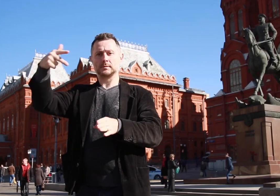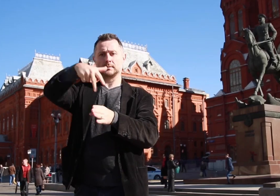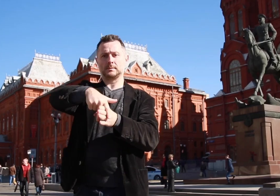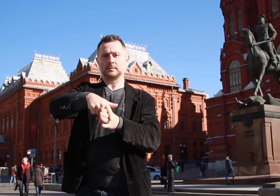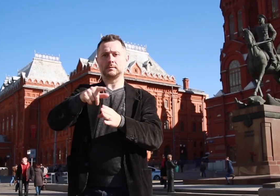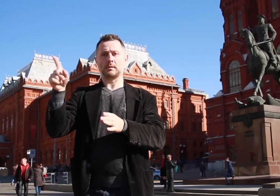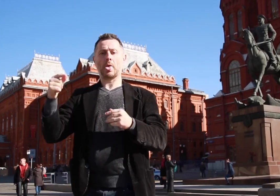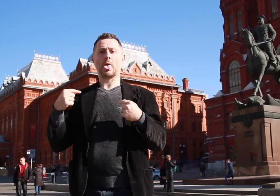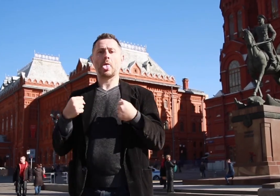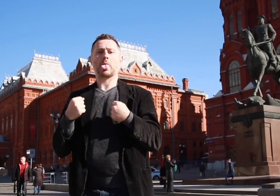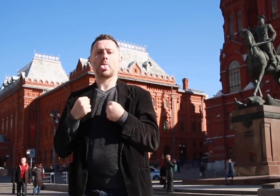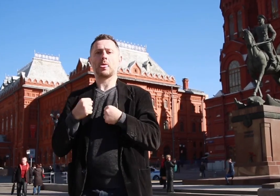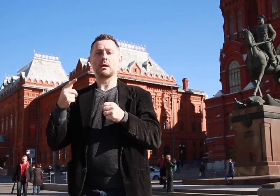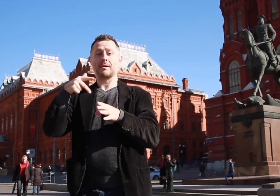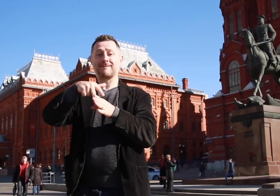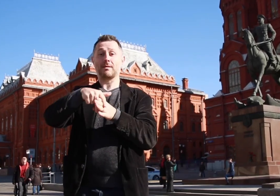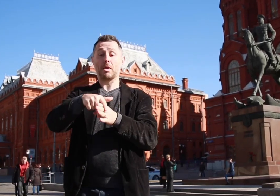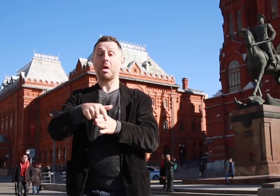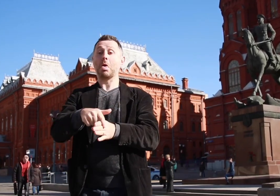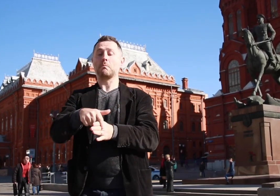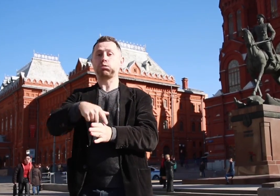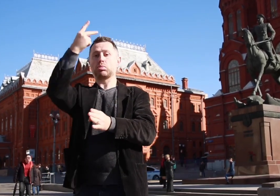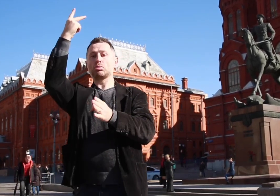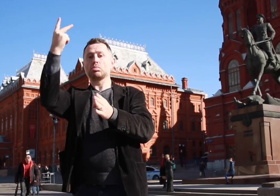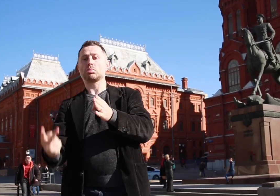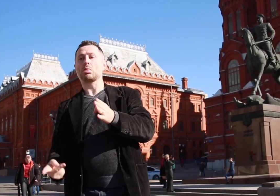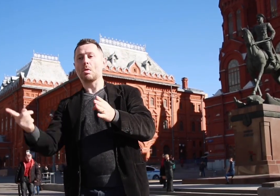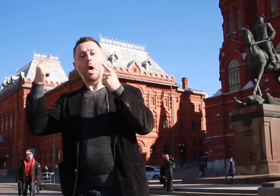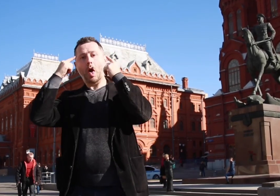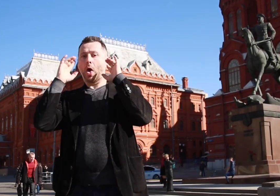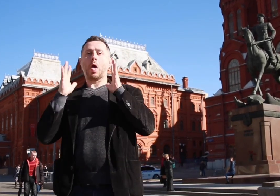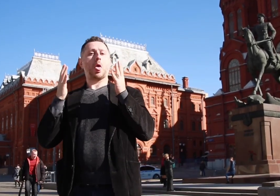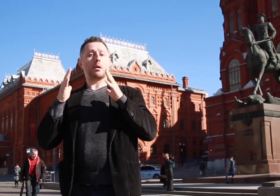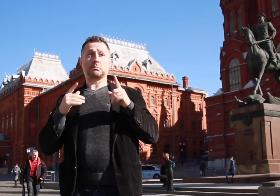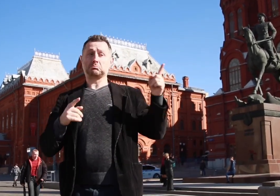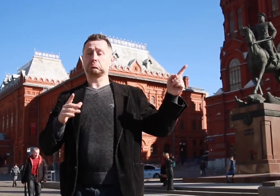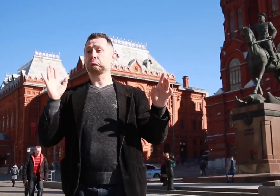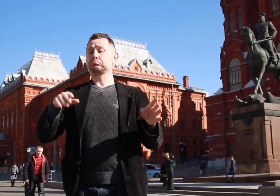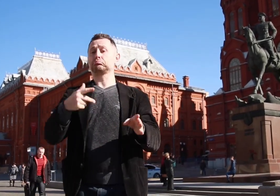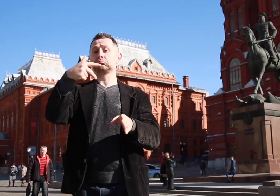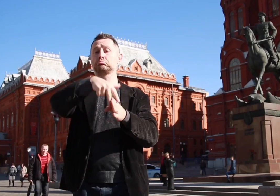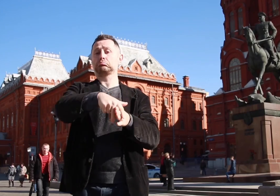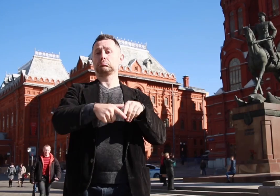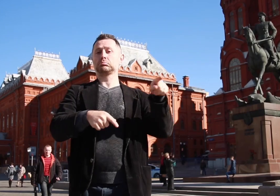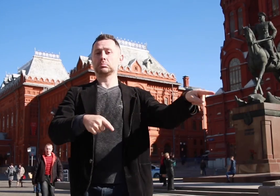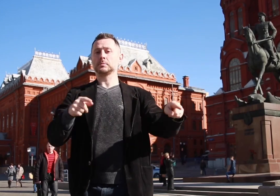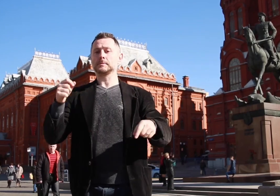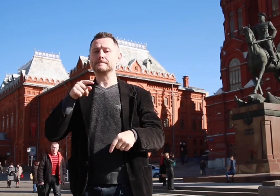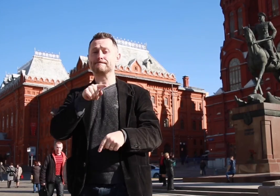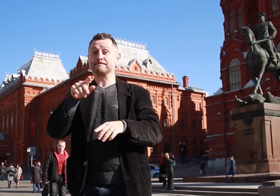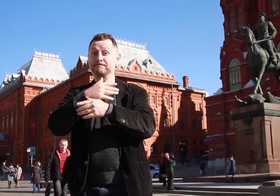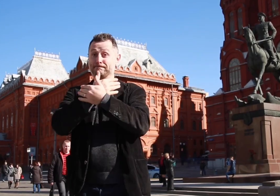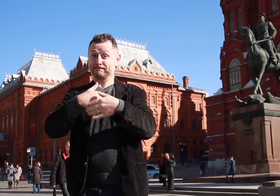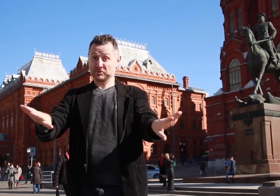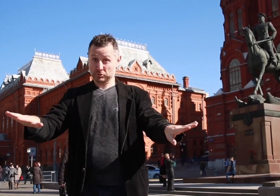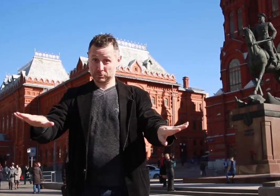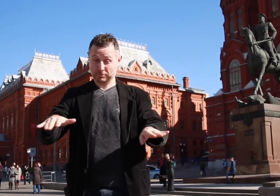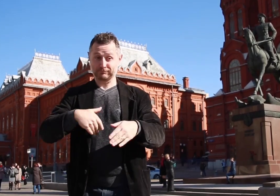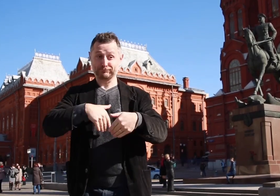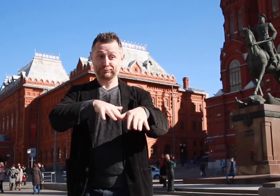himself was paranoid that if he were to ride a horse, something would spook the horse